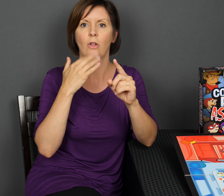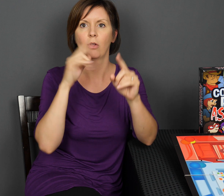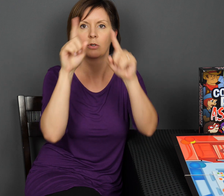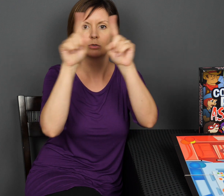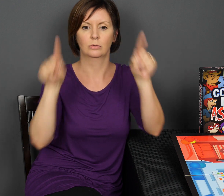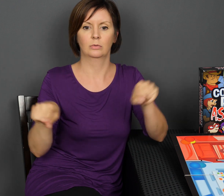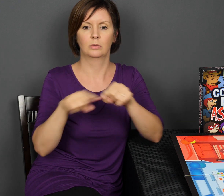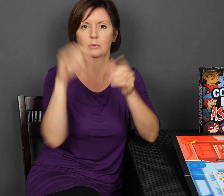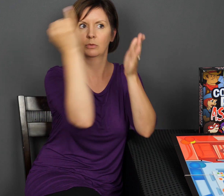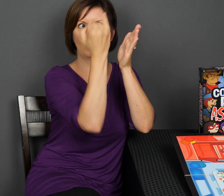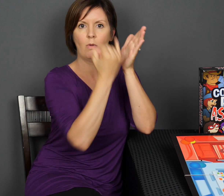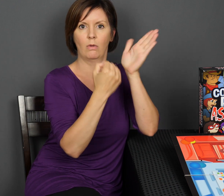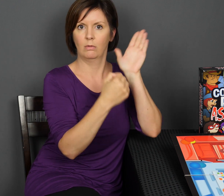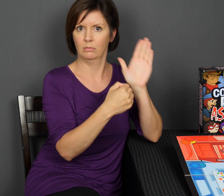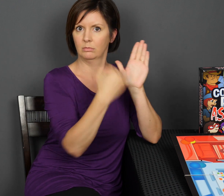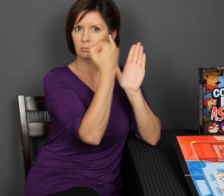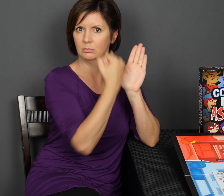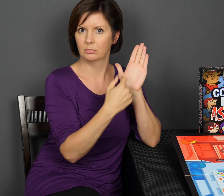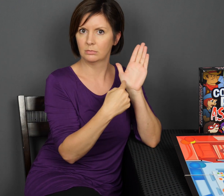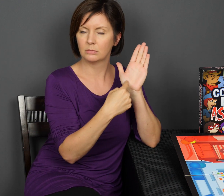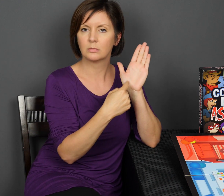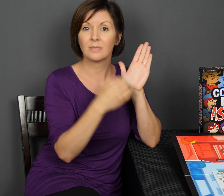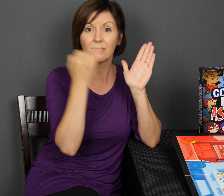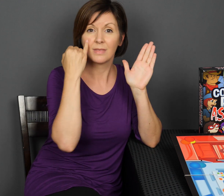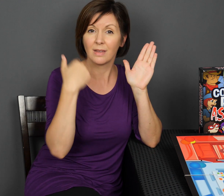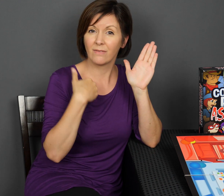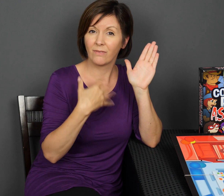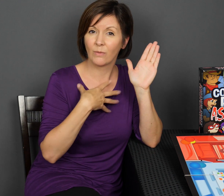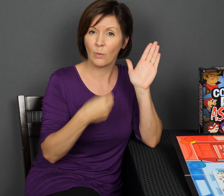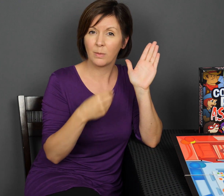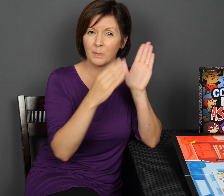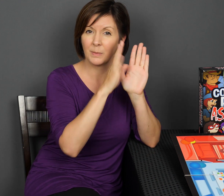You know, draw the different colored rooms.